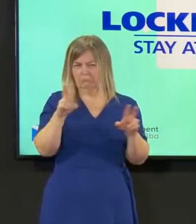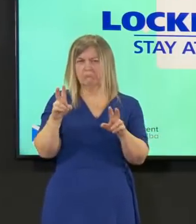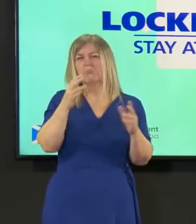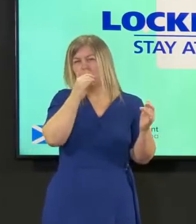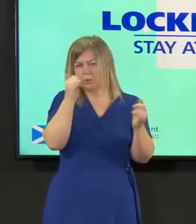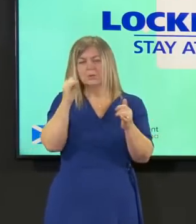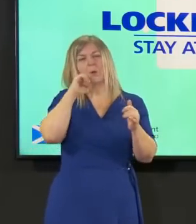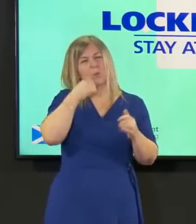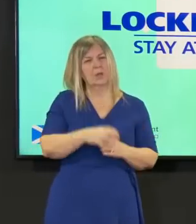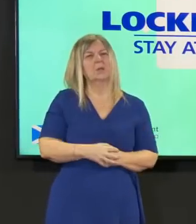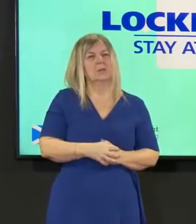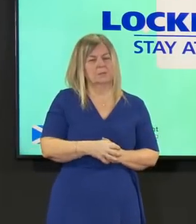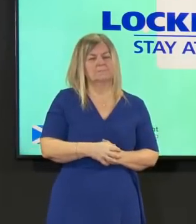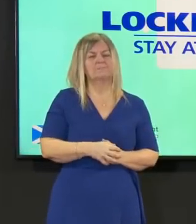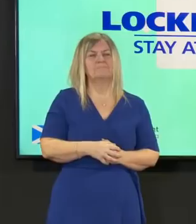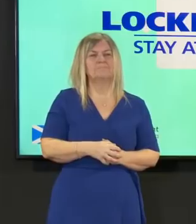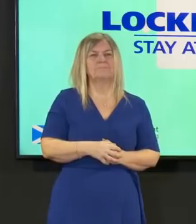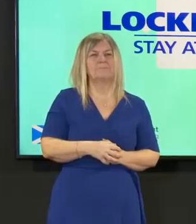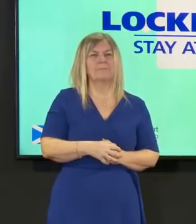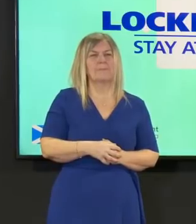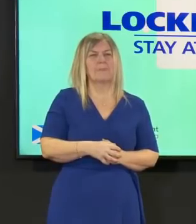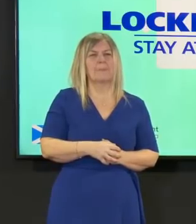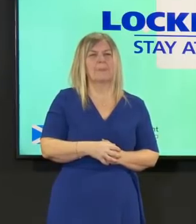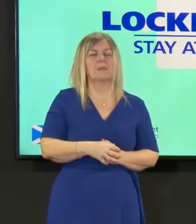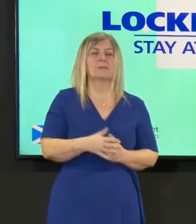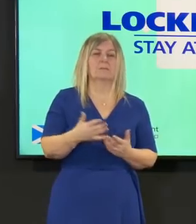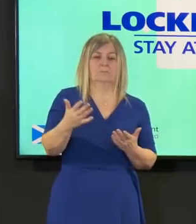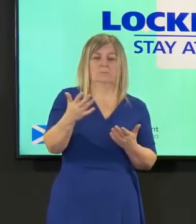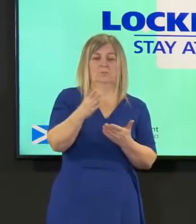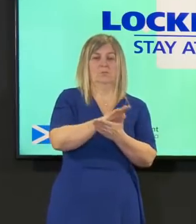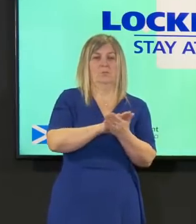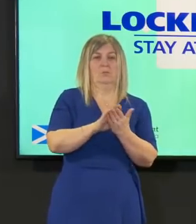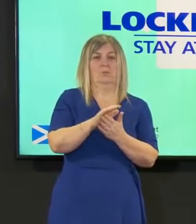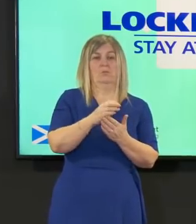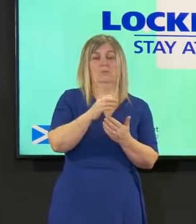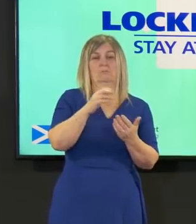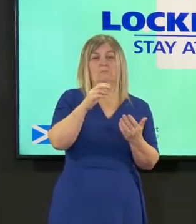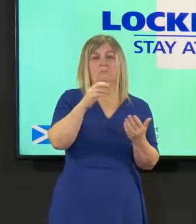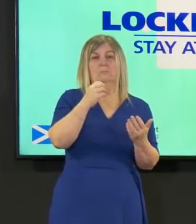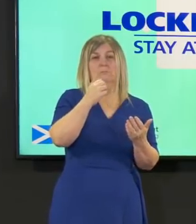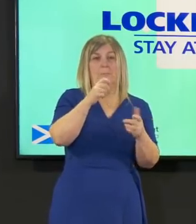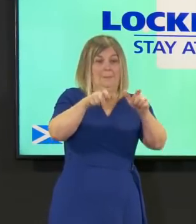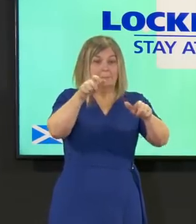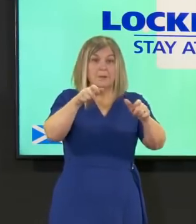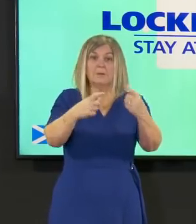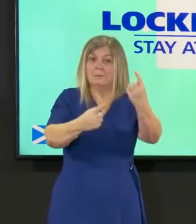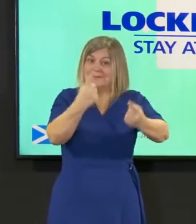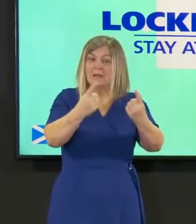behind this and of course in doing that reducing the number of people who have to go to hospital